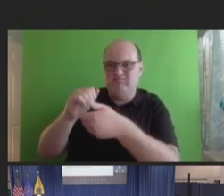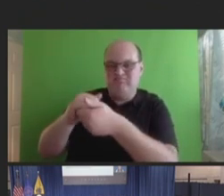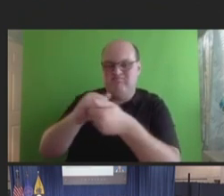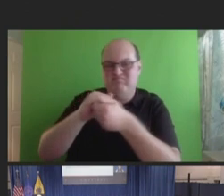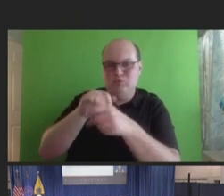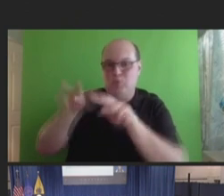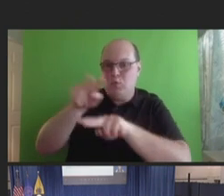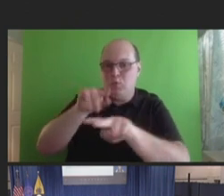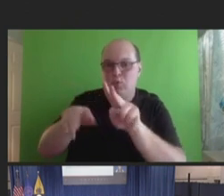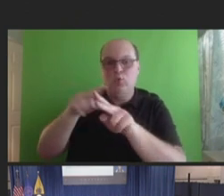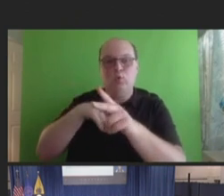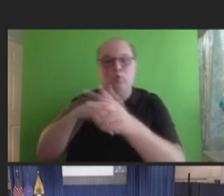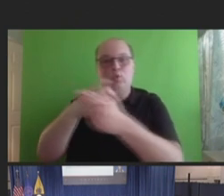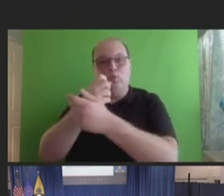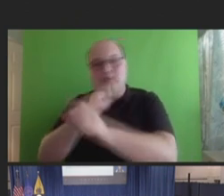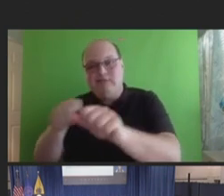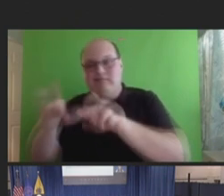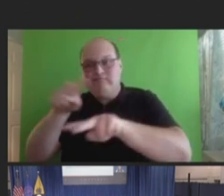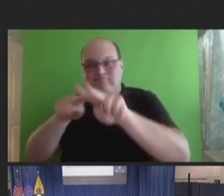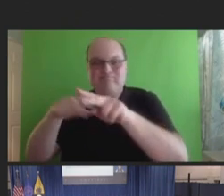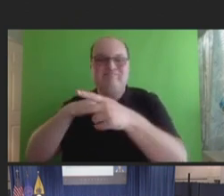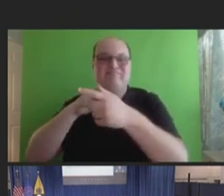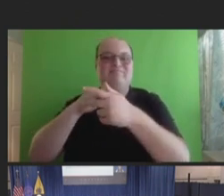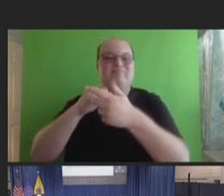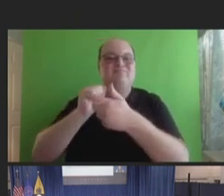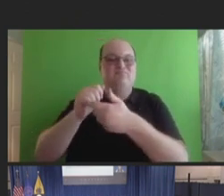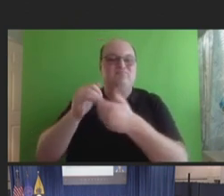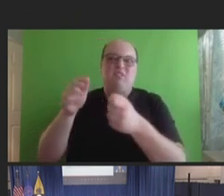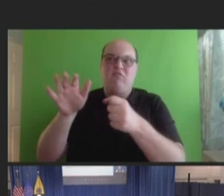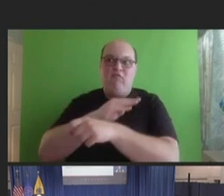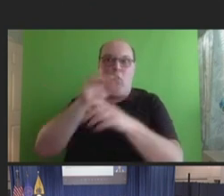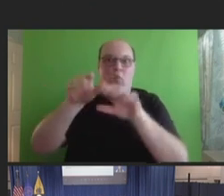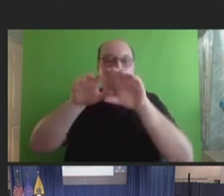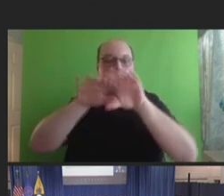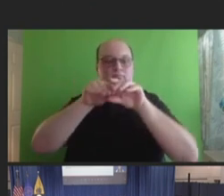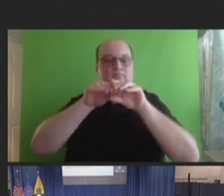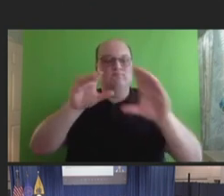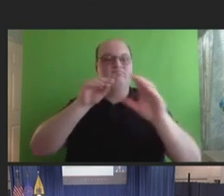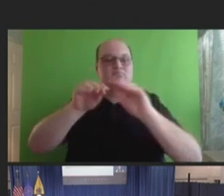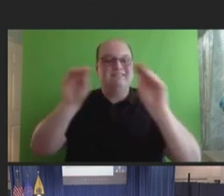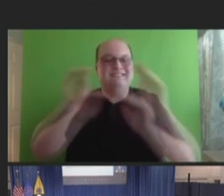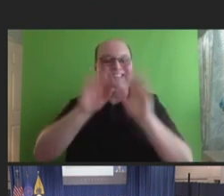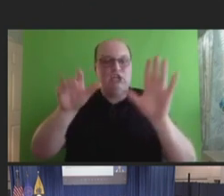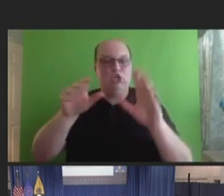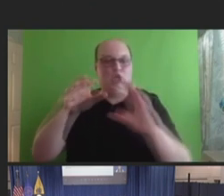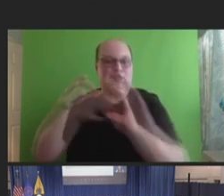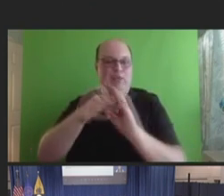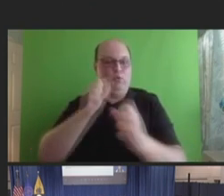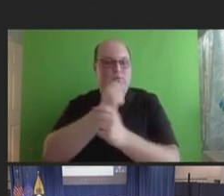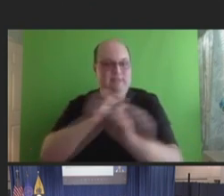us a full picture of vaccine safety alongside our other vaccine safety monitoring systems,